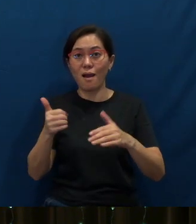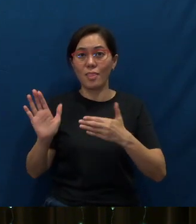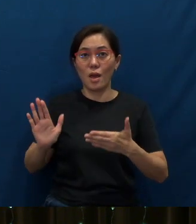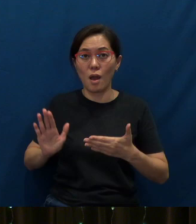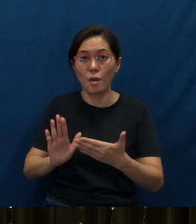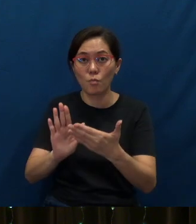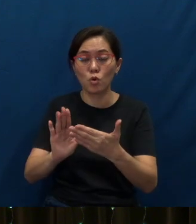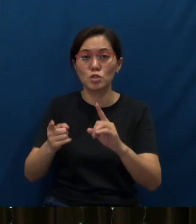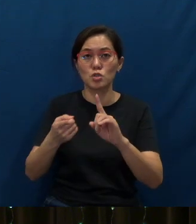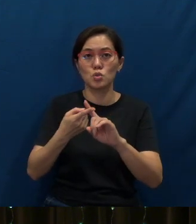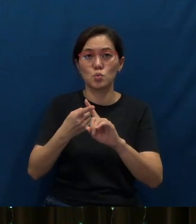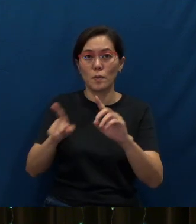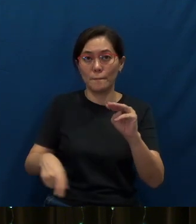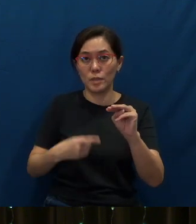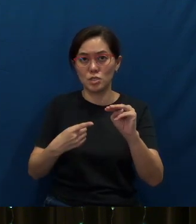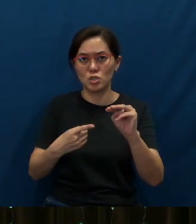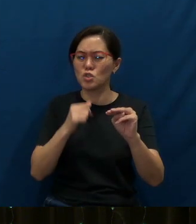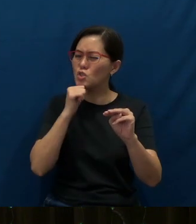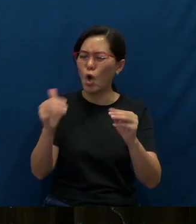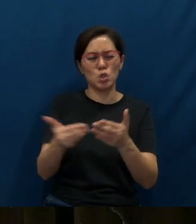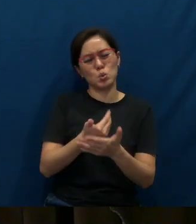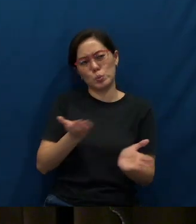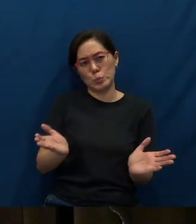and they are not new to us.